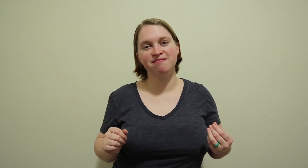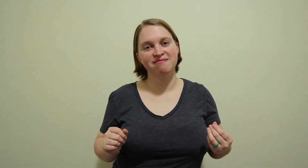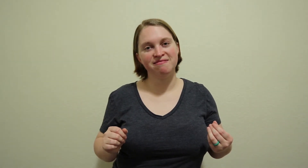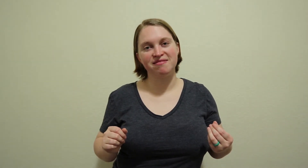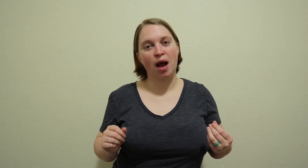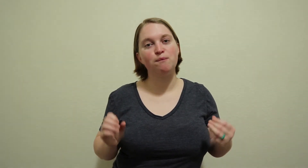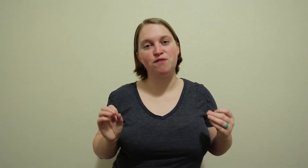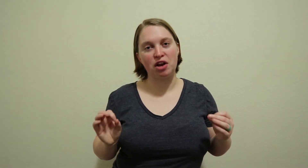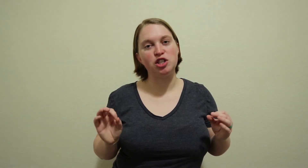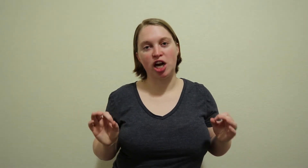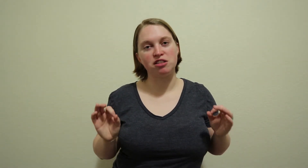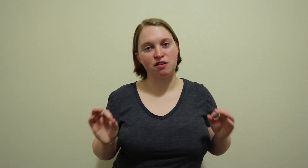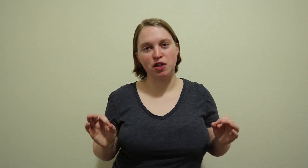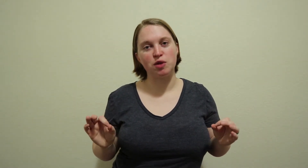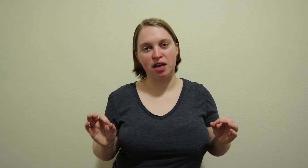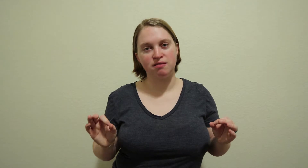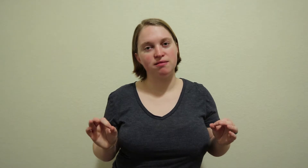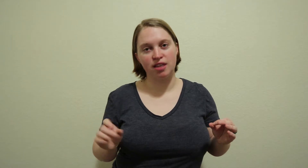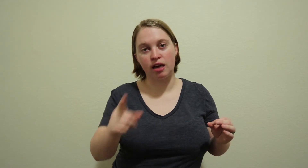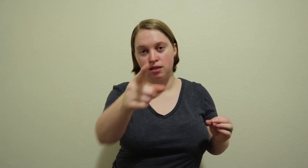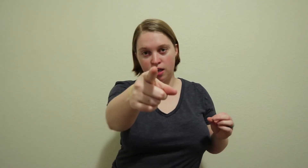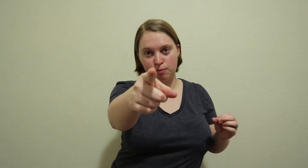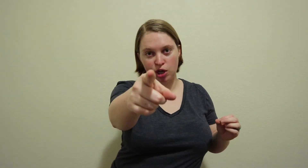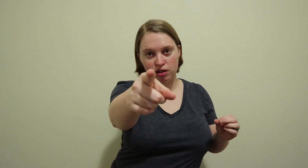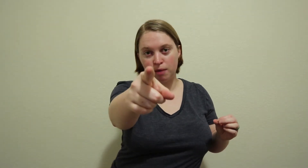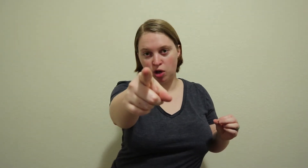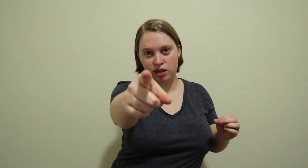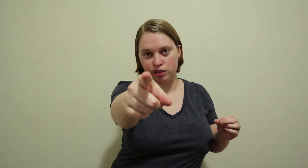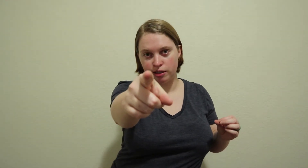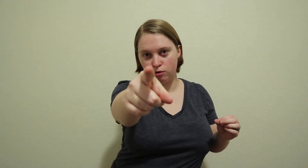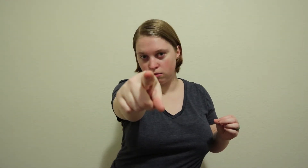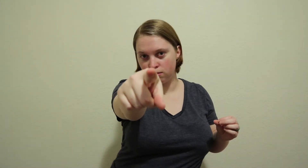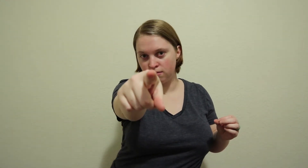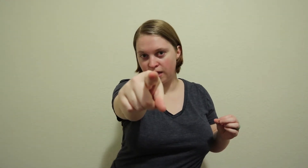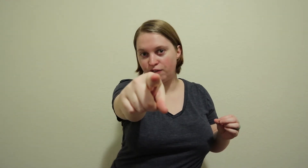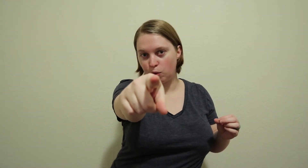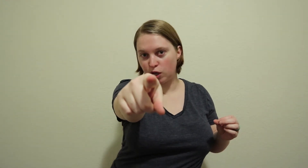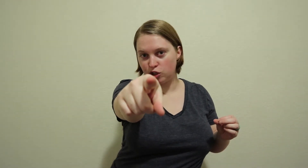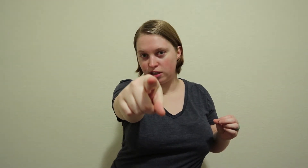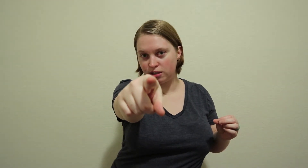I'm very jealous of you, yeah I'm, I'm talking to you if you're watching this